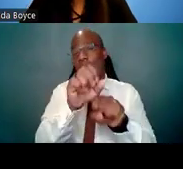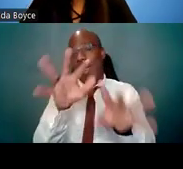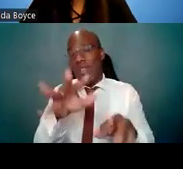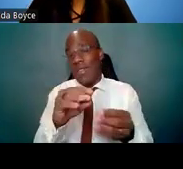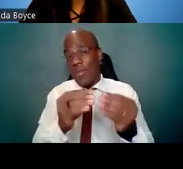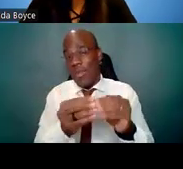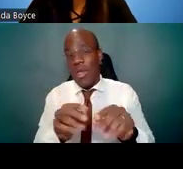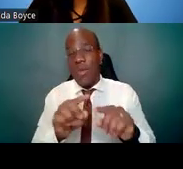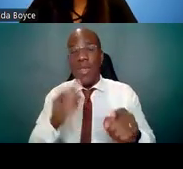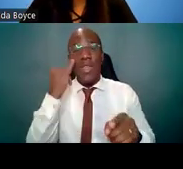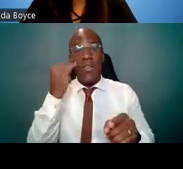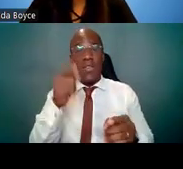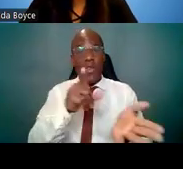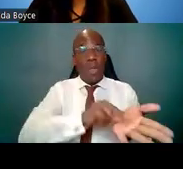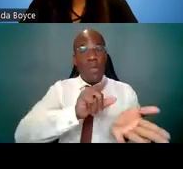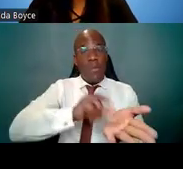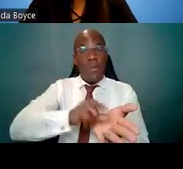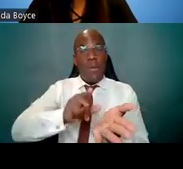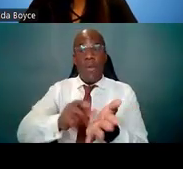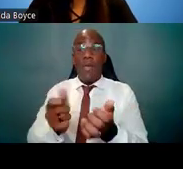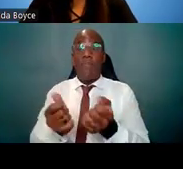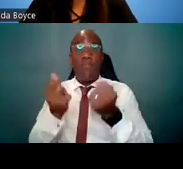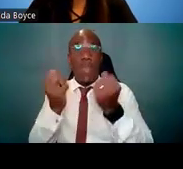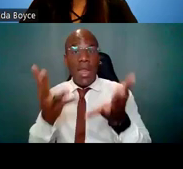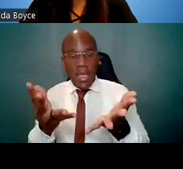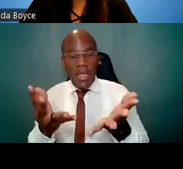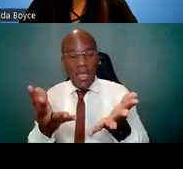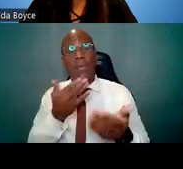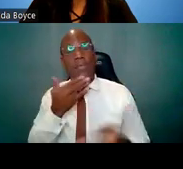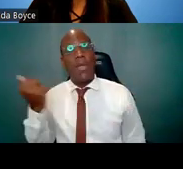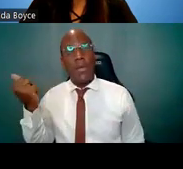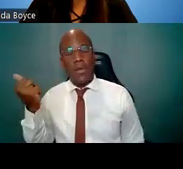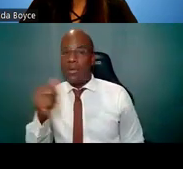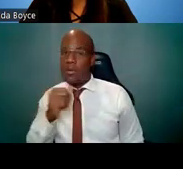the better -- that's not surprising, especially if they're related to your F-application.